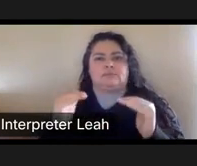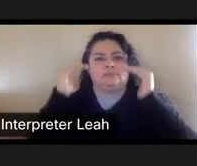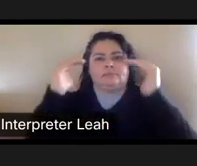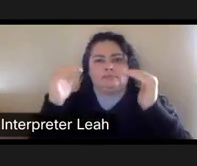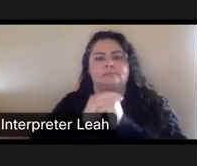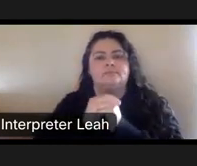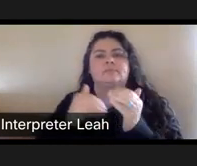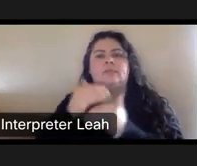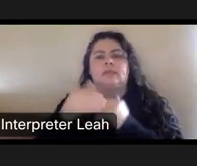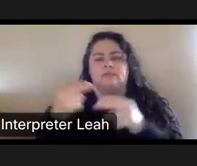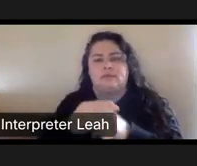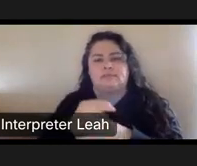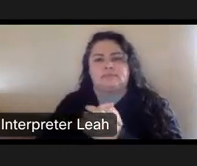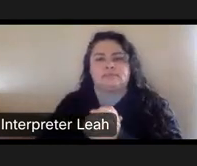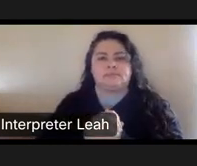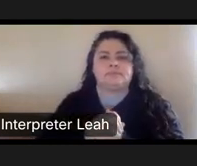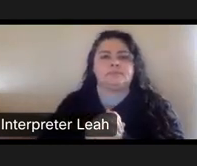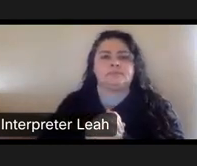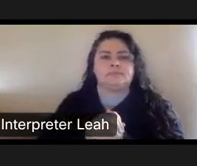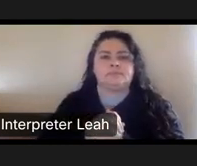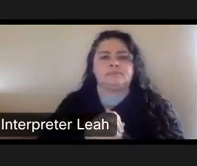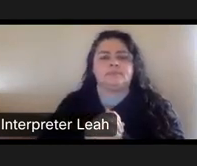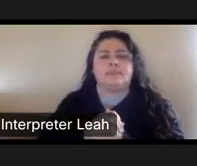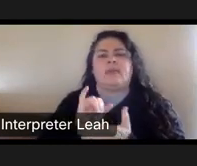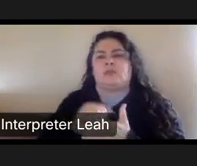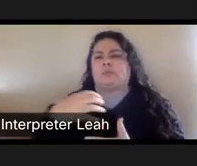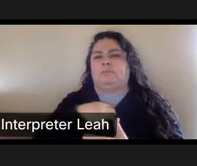I should say that was the appeals court, so the appeals court set.